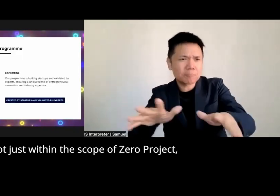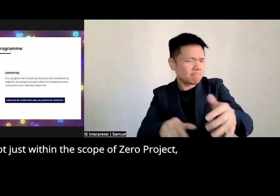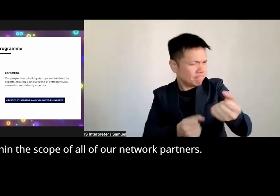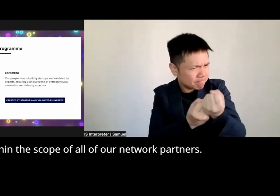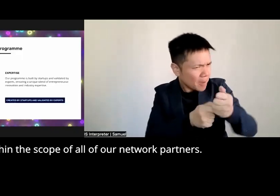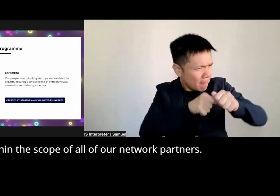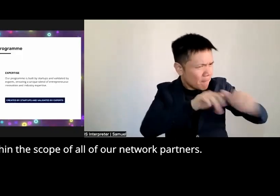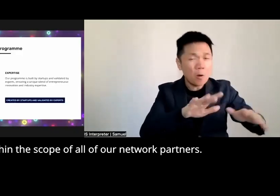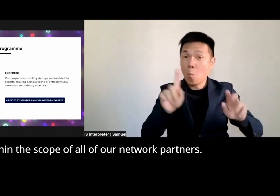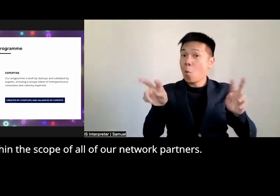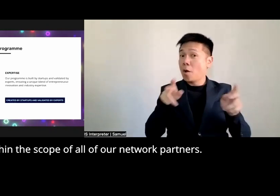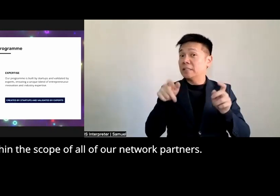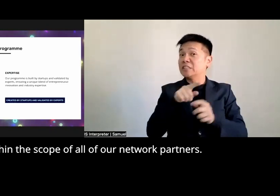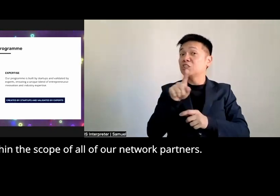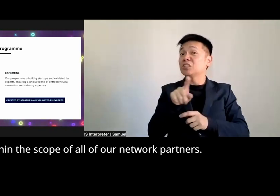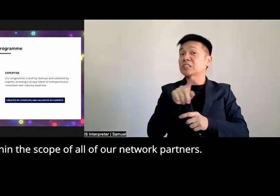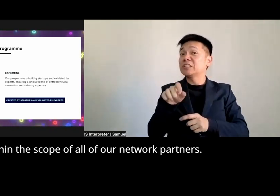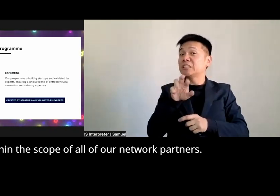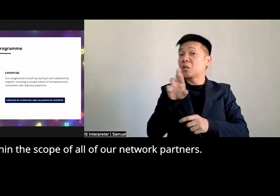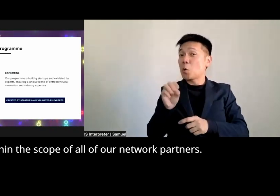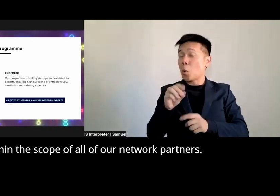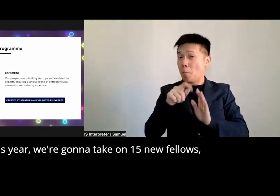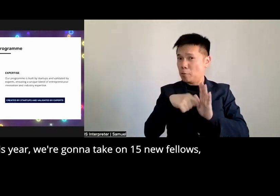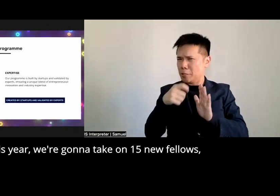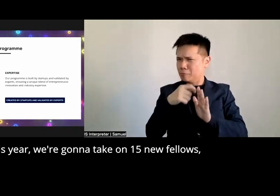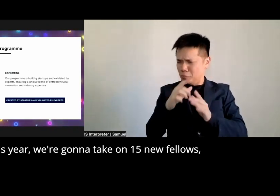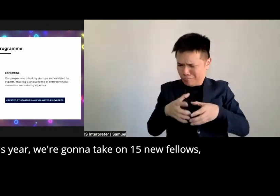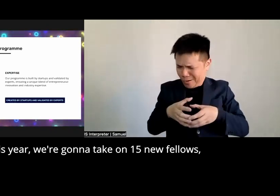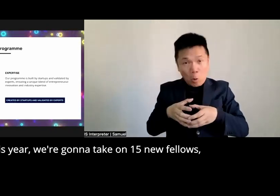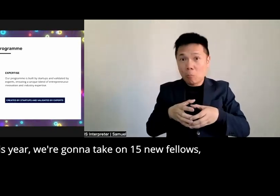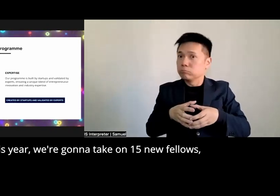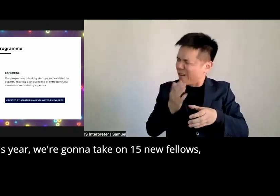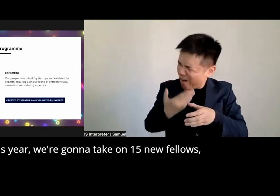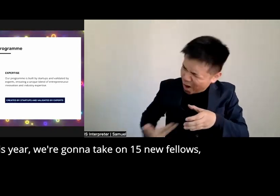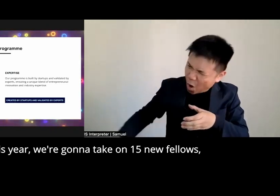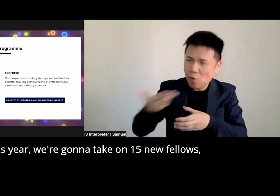project but within the scope of all of our Network partners and this year we're going to take on 15